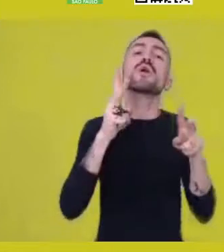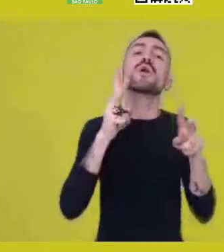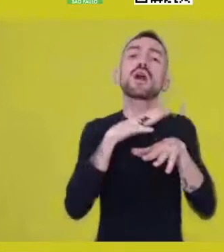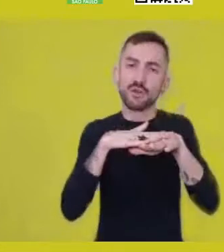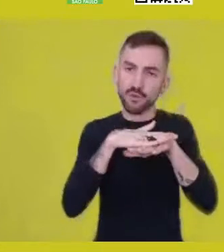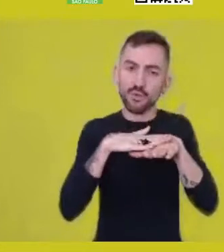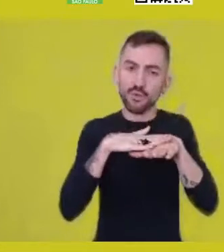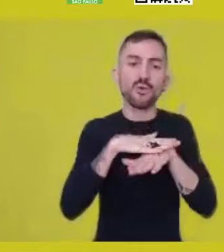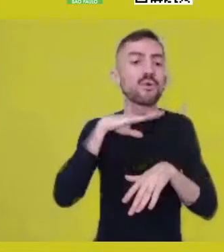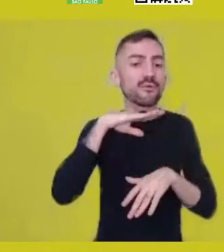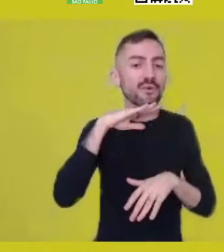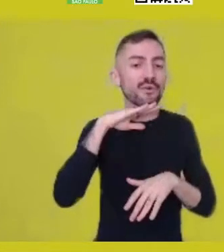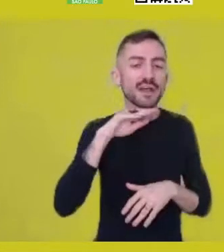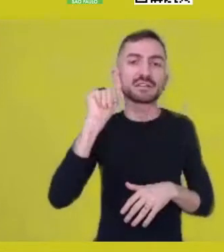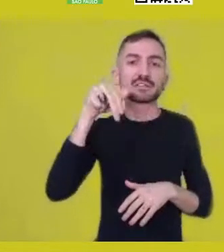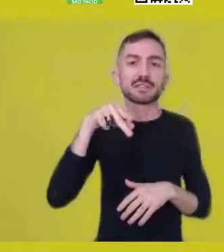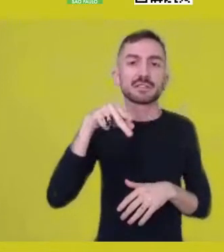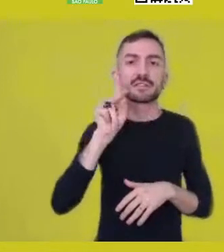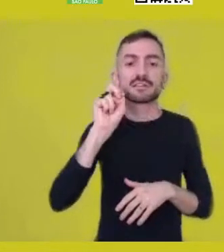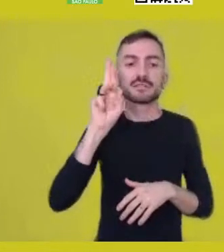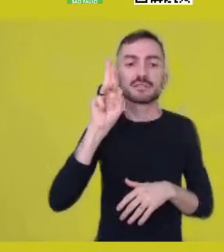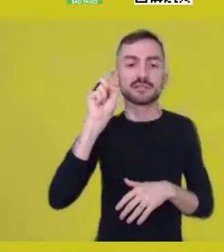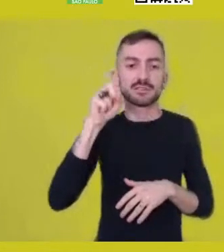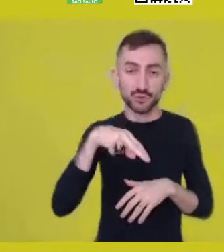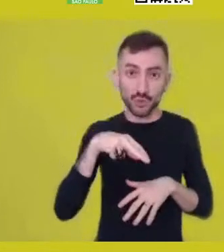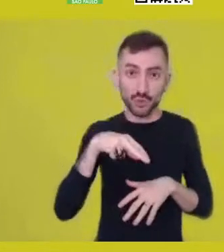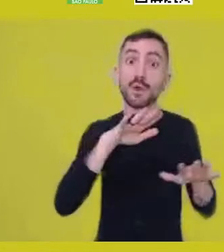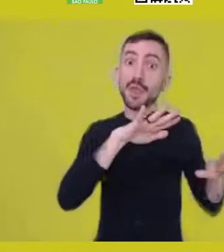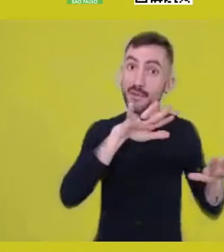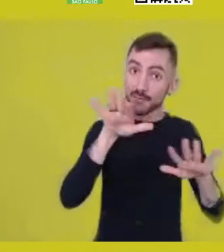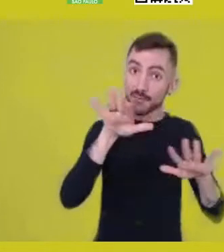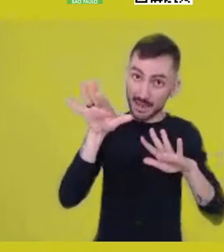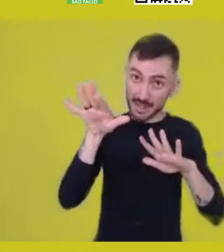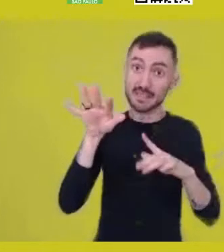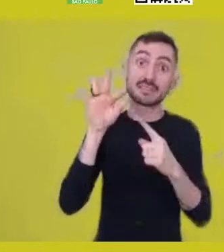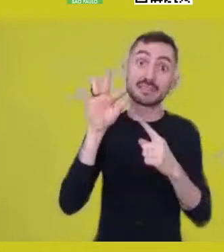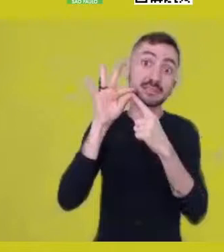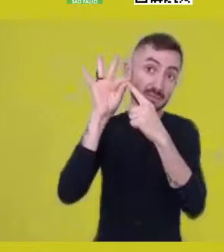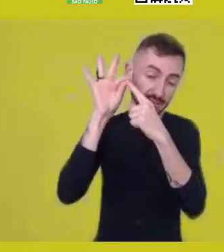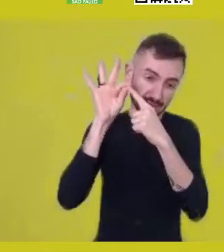Wanderson is a reference as thinker, another philosopher, a Tata,